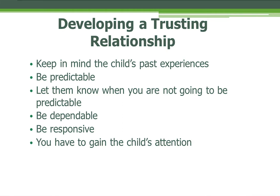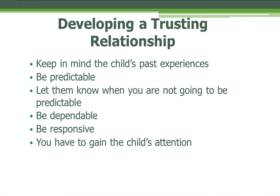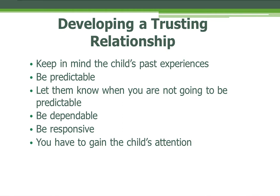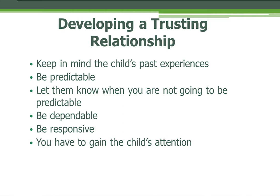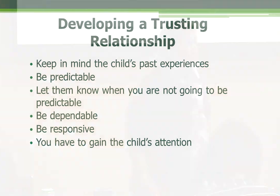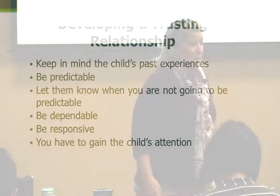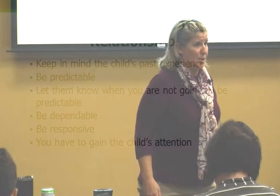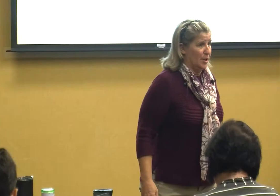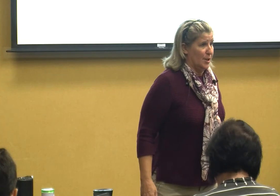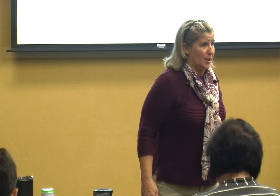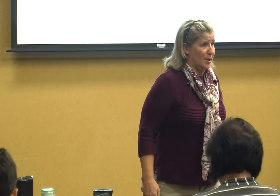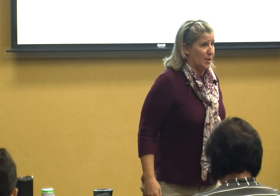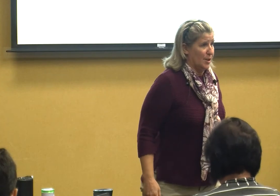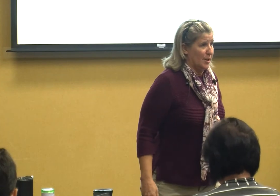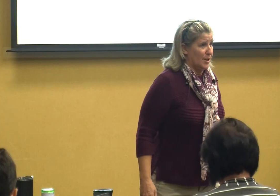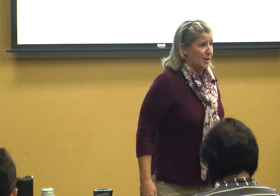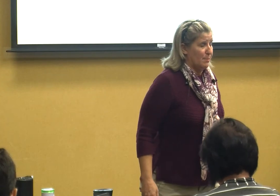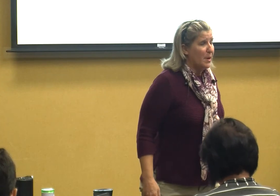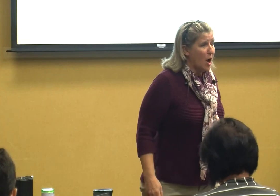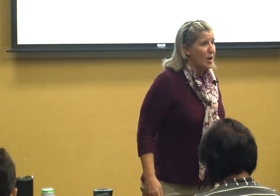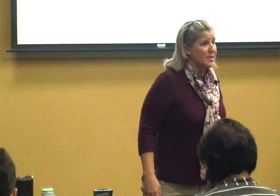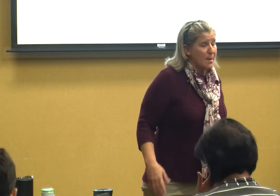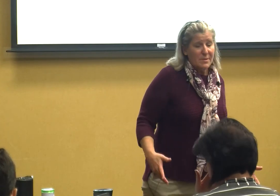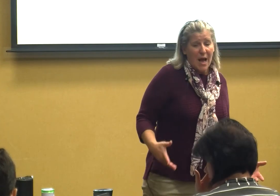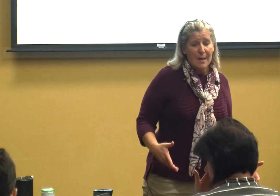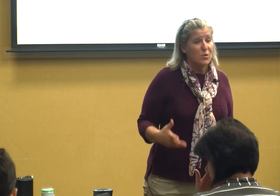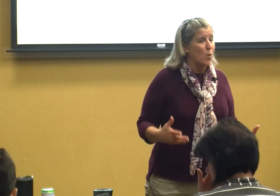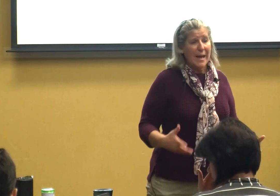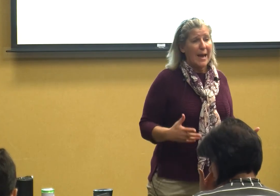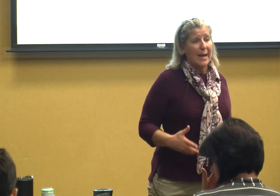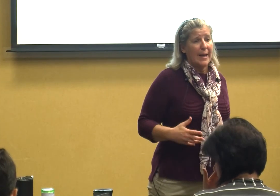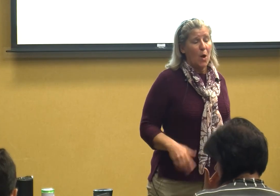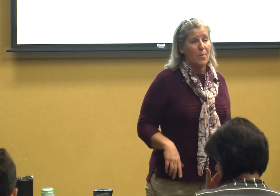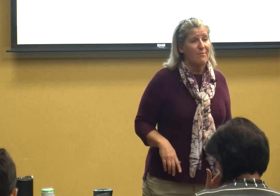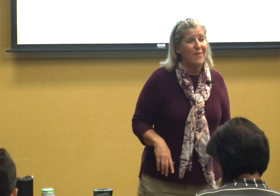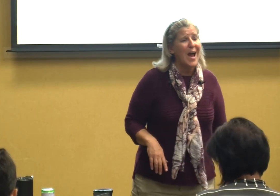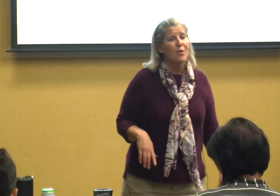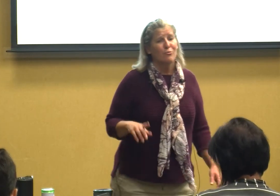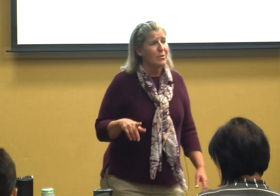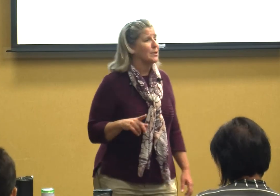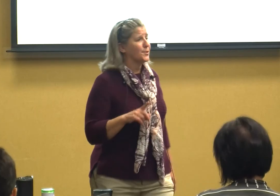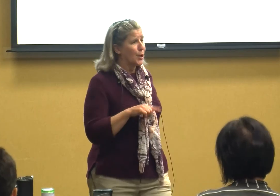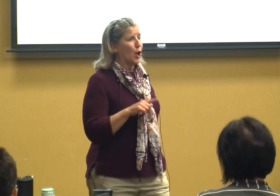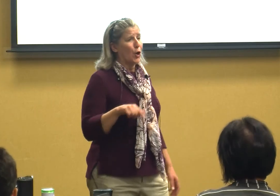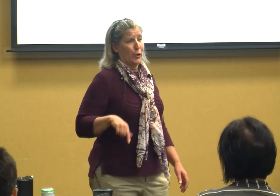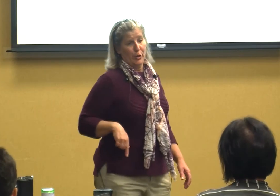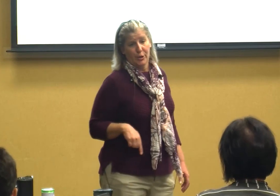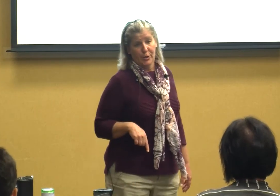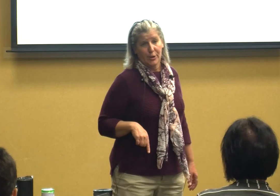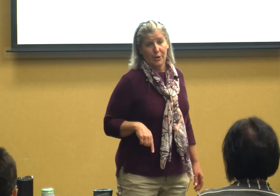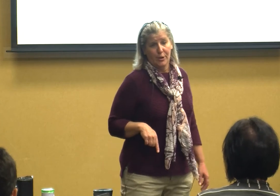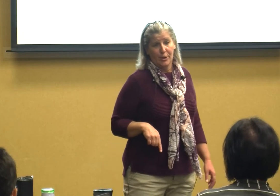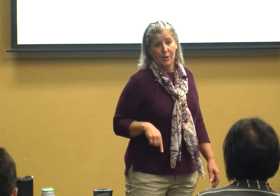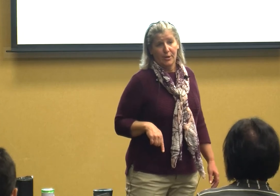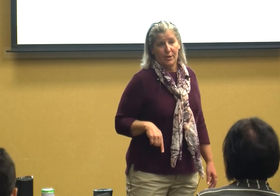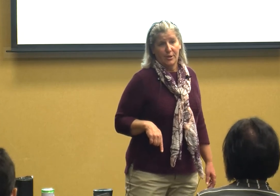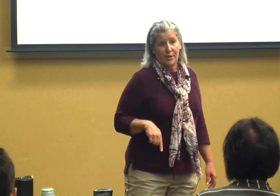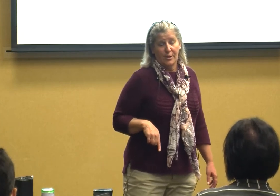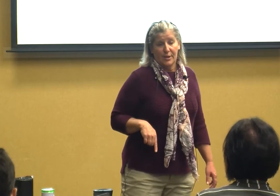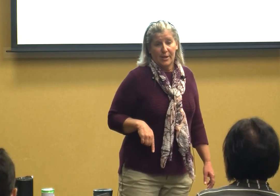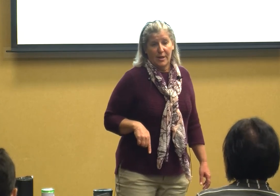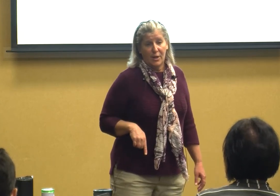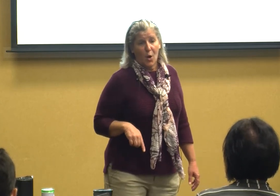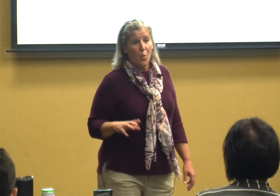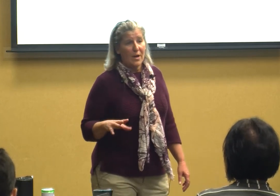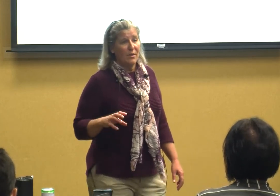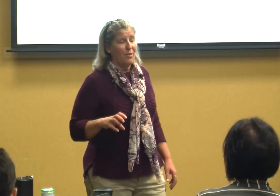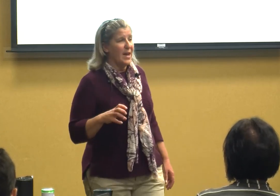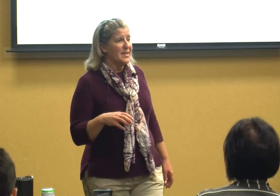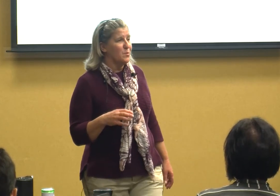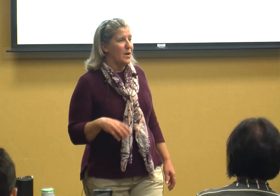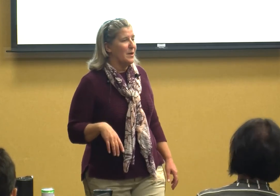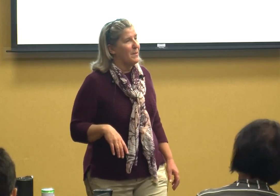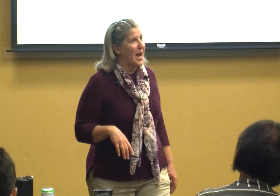because sometimes we can't help it fire drills occur and you know one of the things one of my